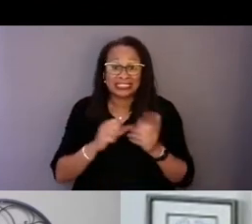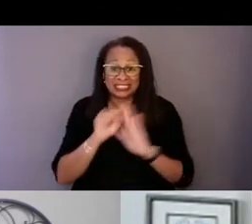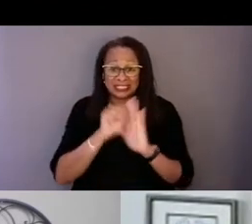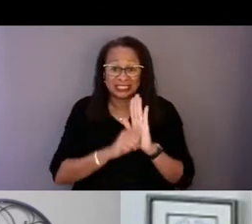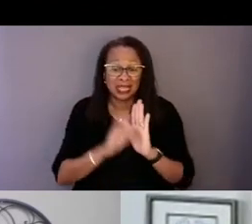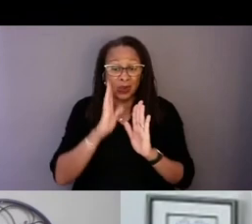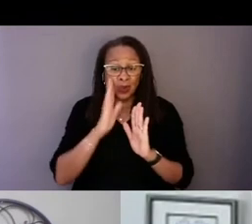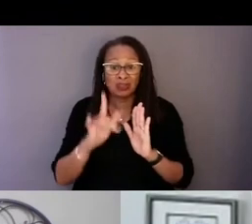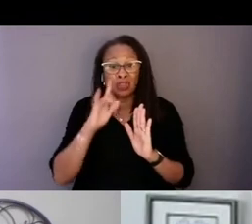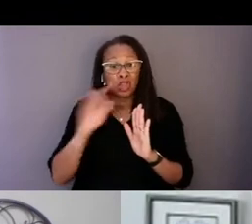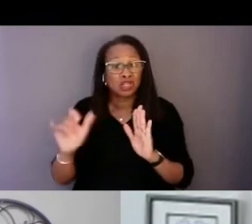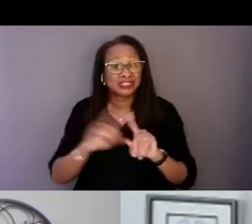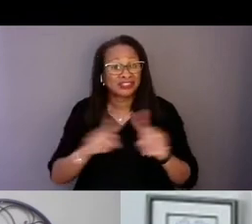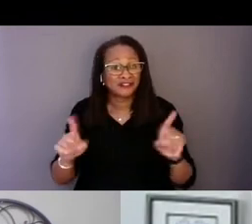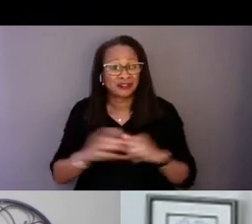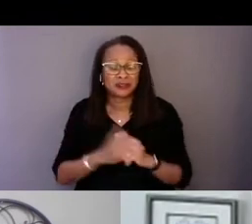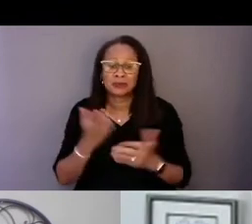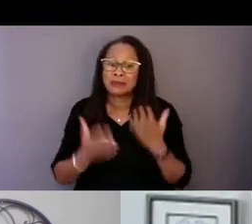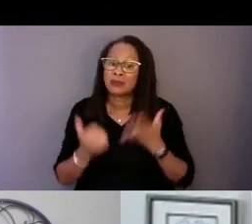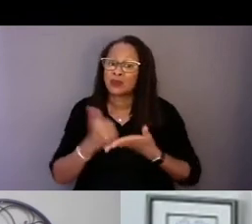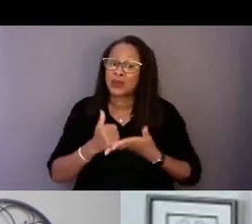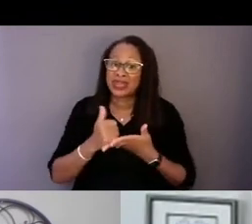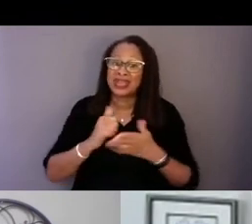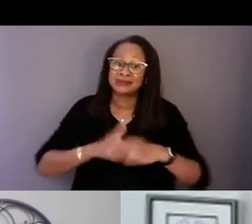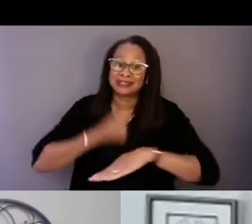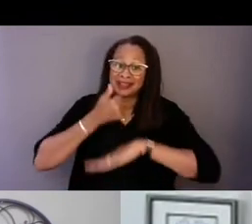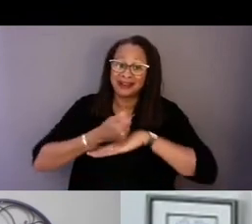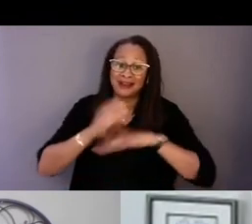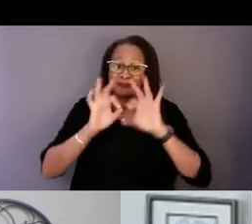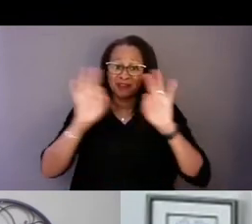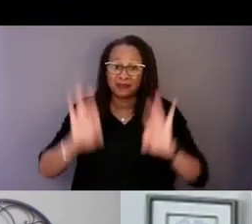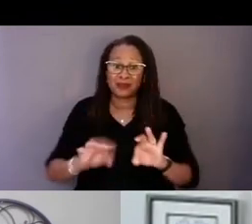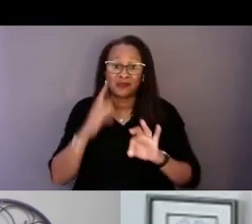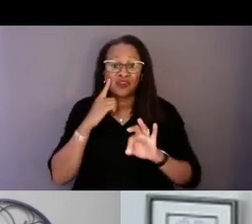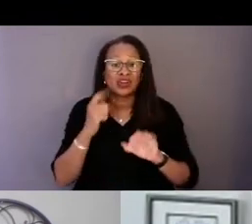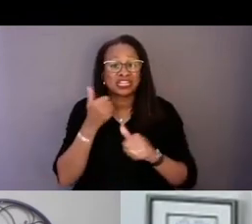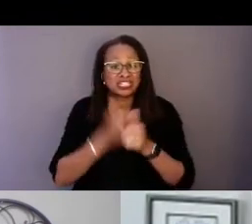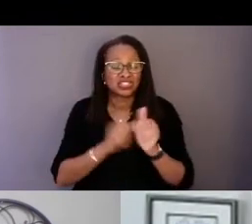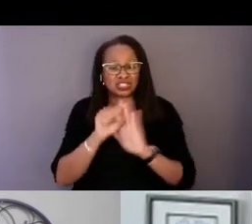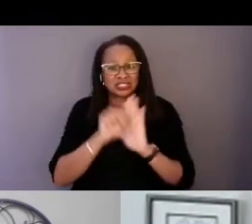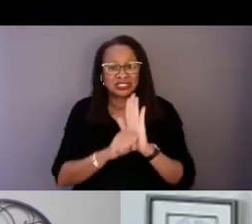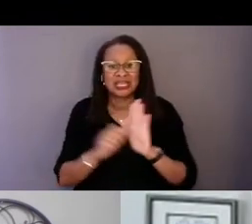so maybe we help set up framework for each state to set up focus groups